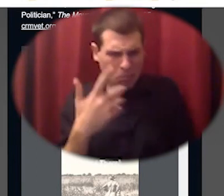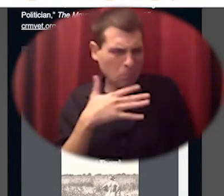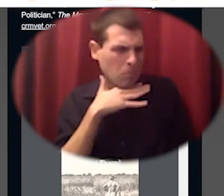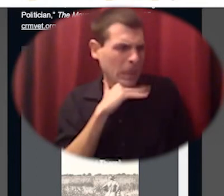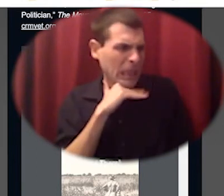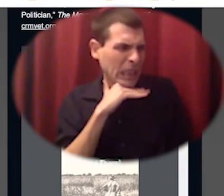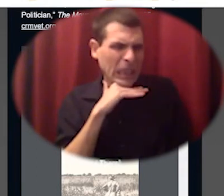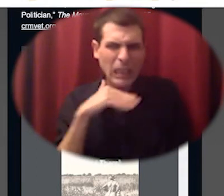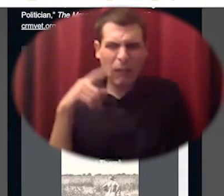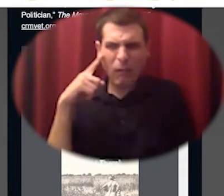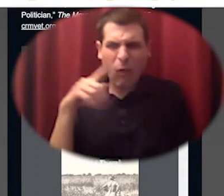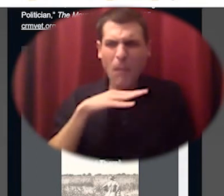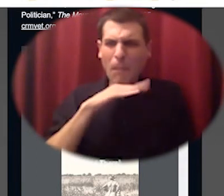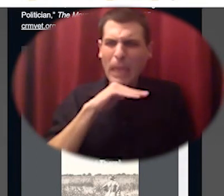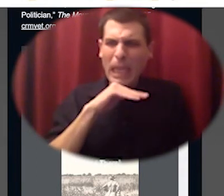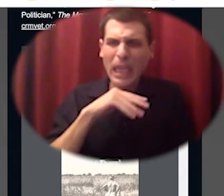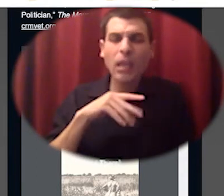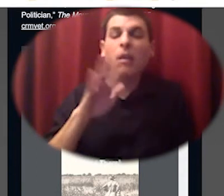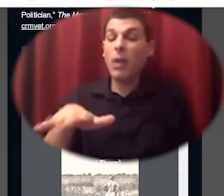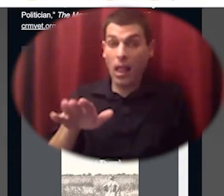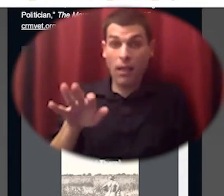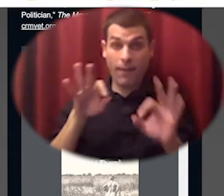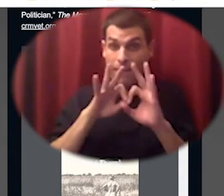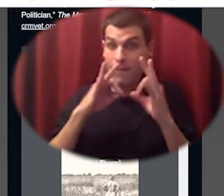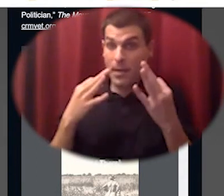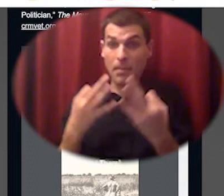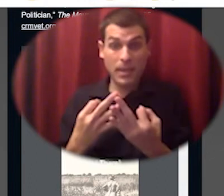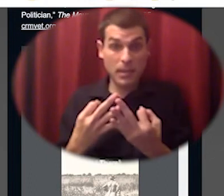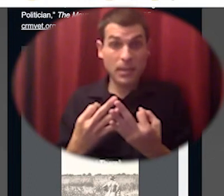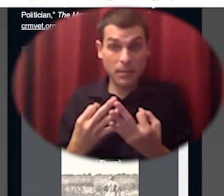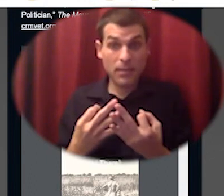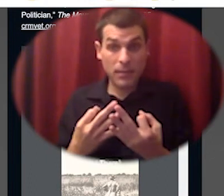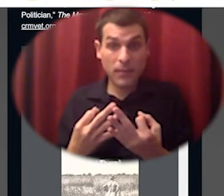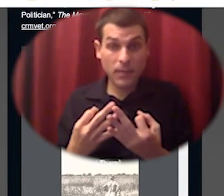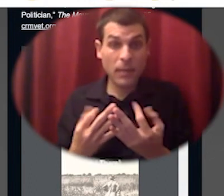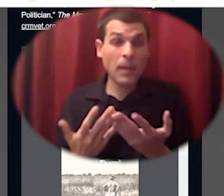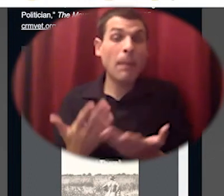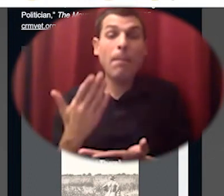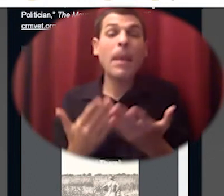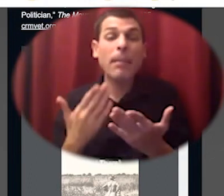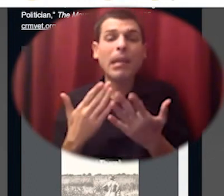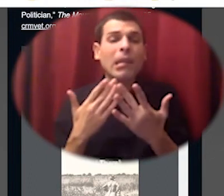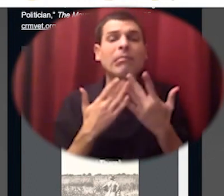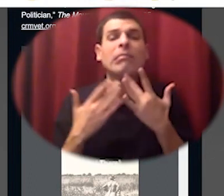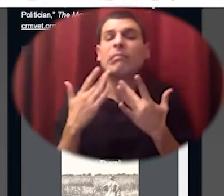a family and even an extended family might barely scrape by on a